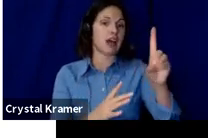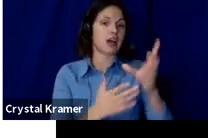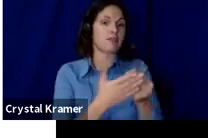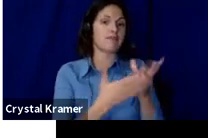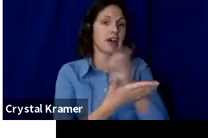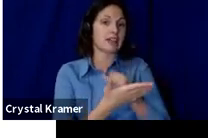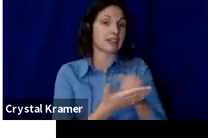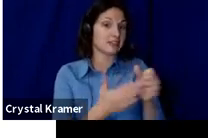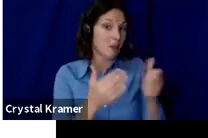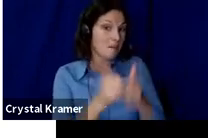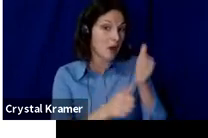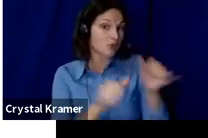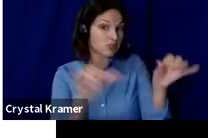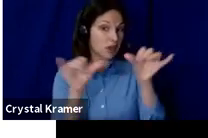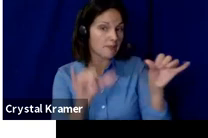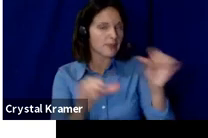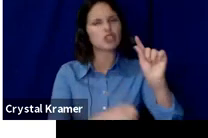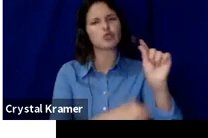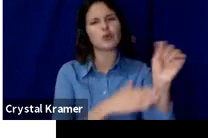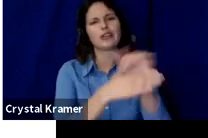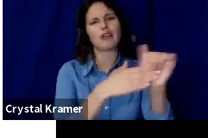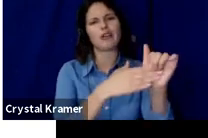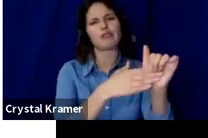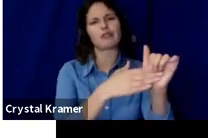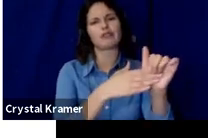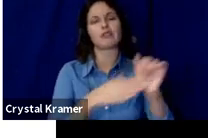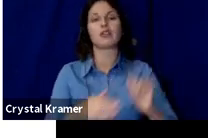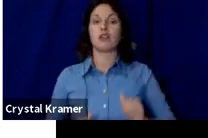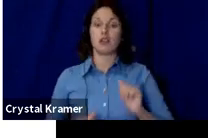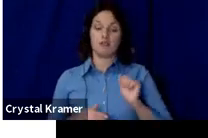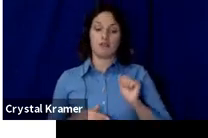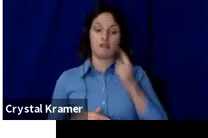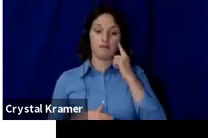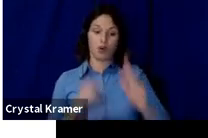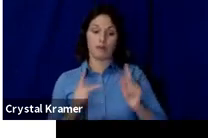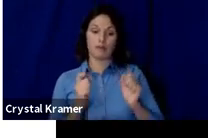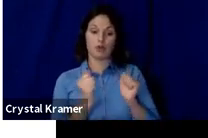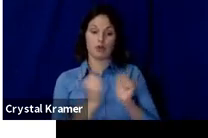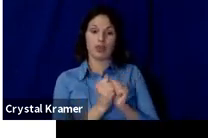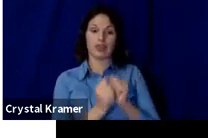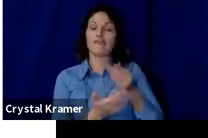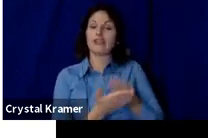We've found that for those with fiscal sponsorship, the average donation is actually $105.